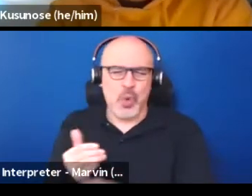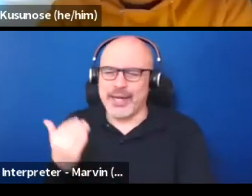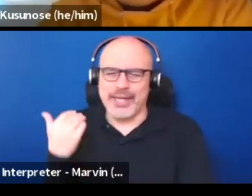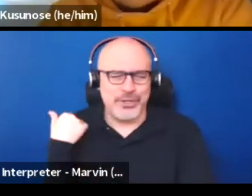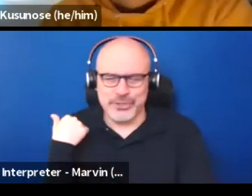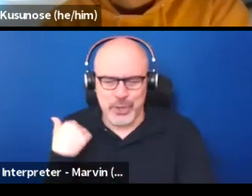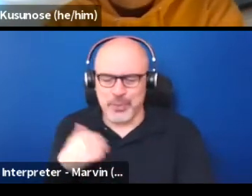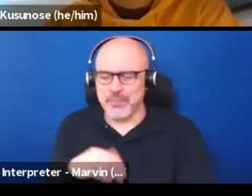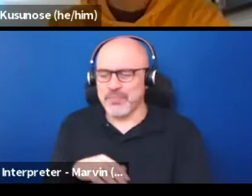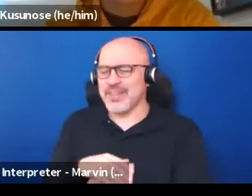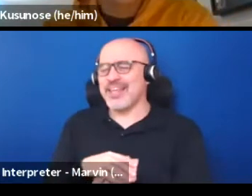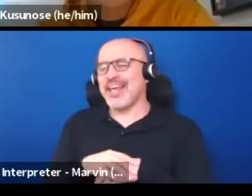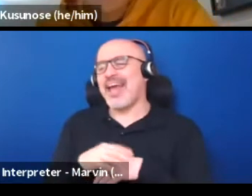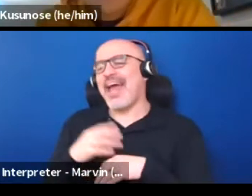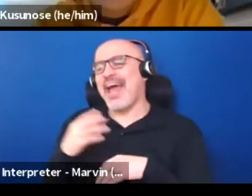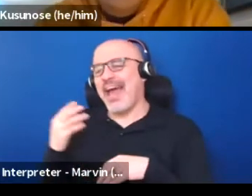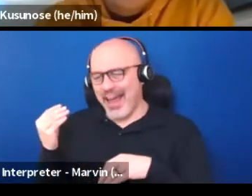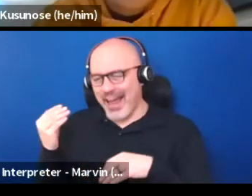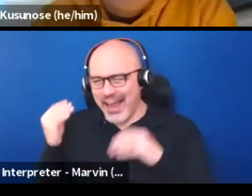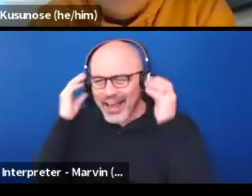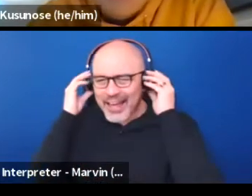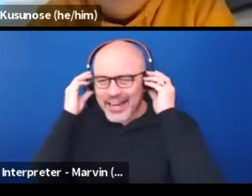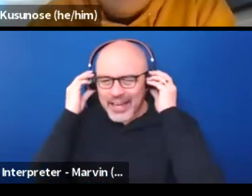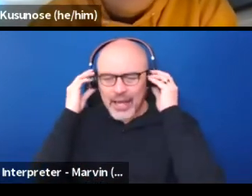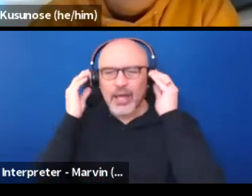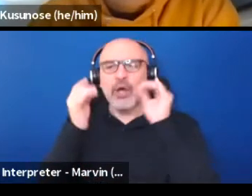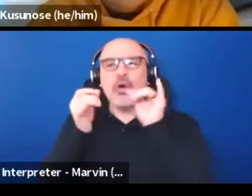And we actually measured our success by how many people